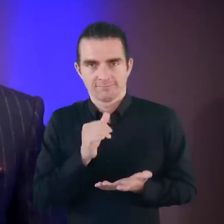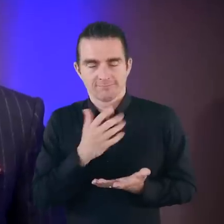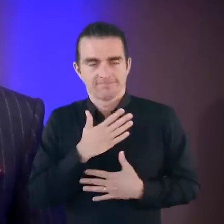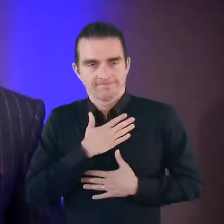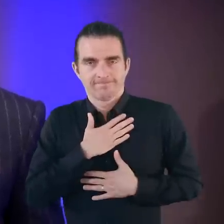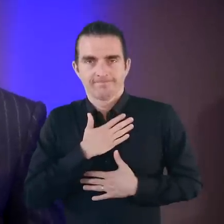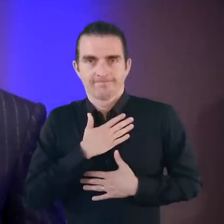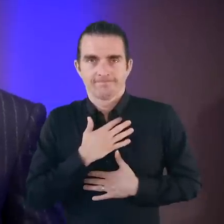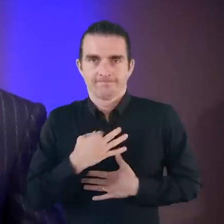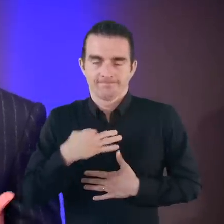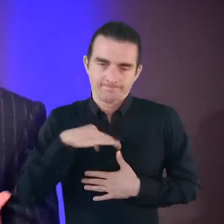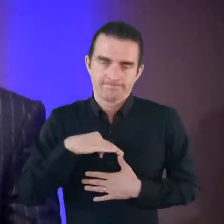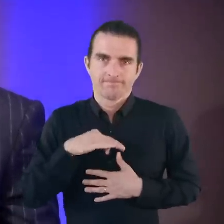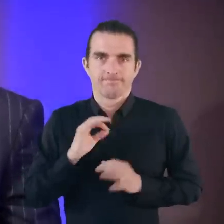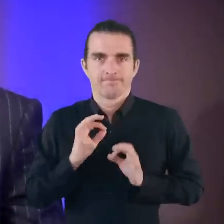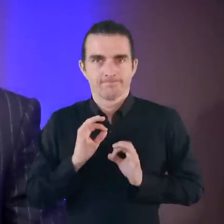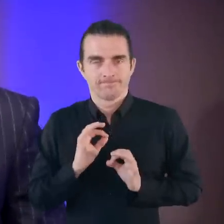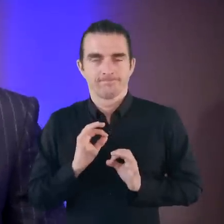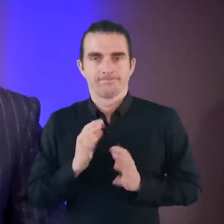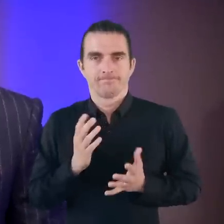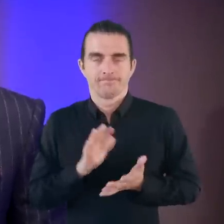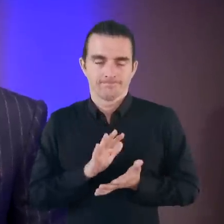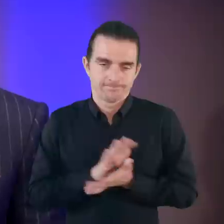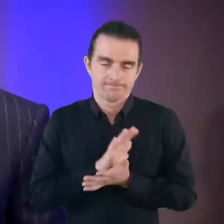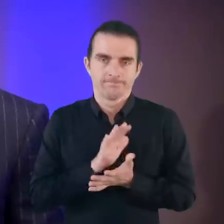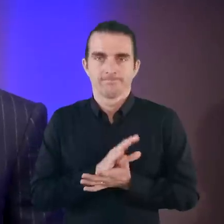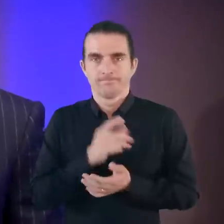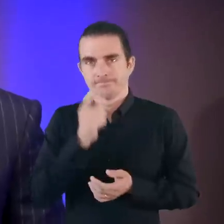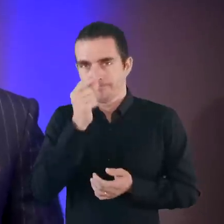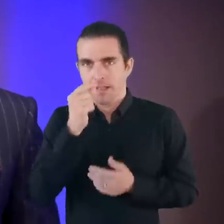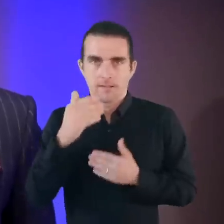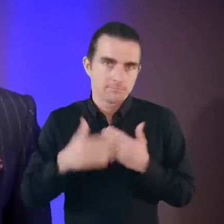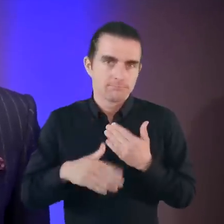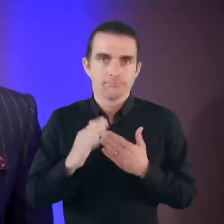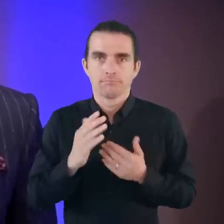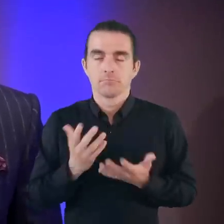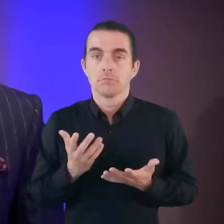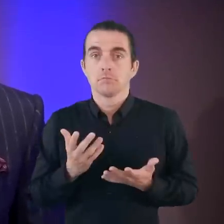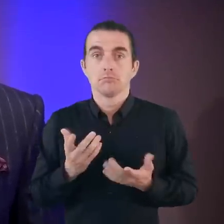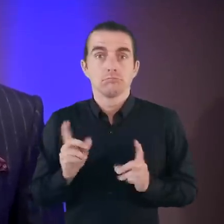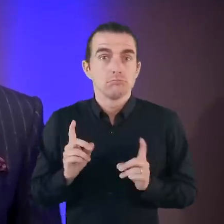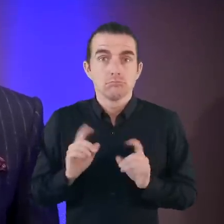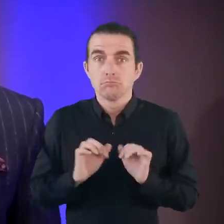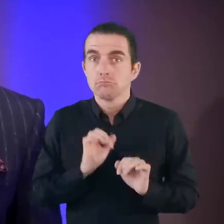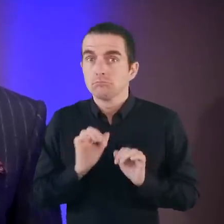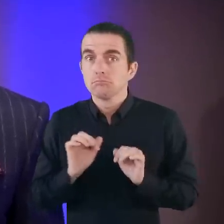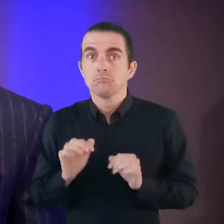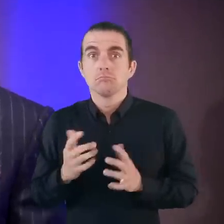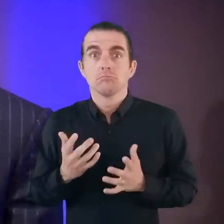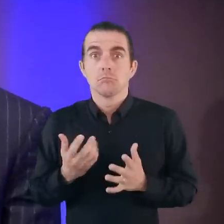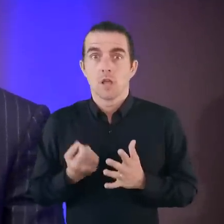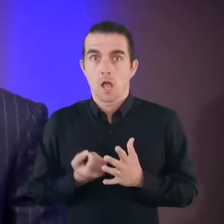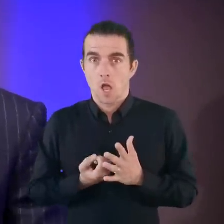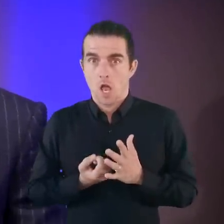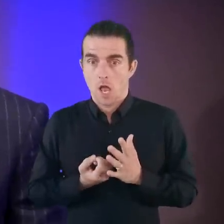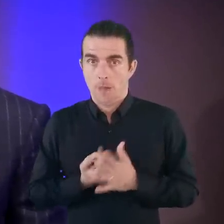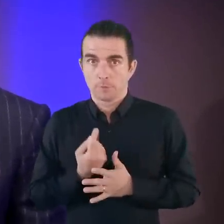It's a privilege to be in a situation where you're able to embrace pressure. It's a privilege to be in a situation where you have